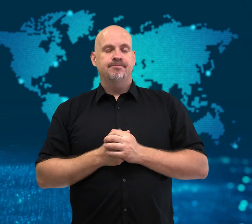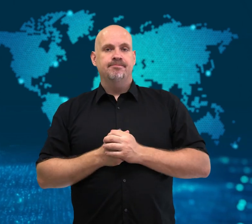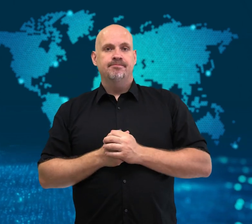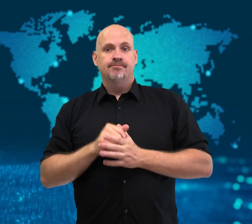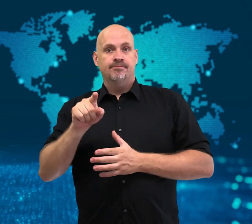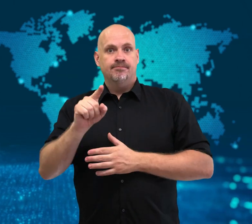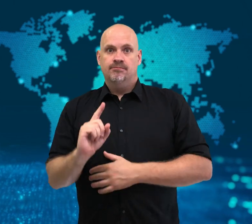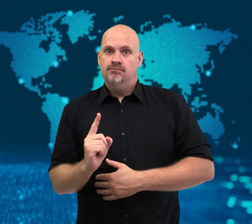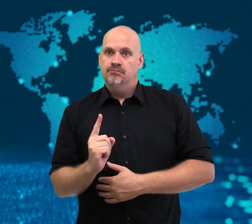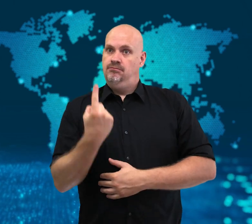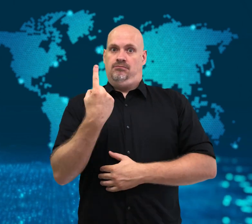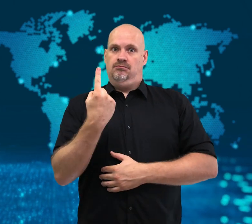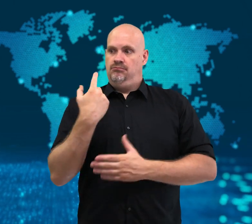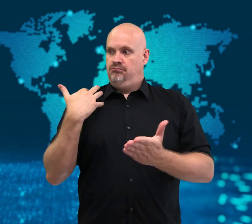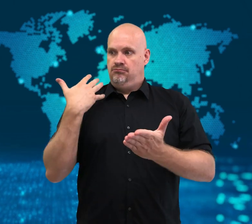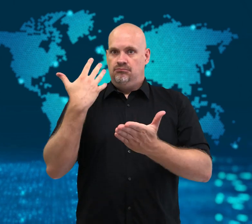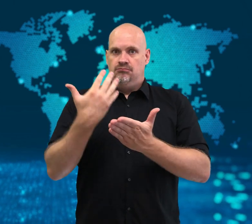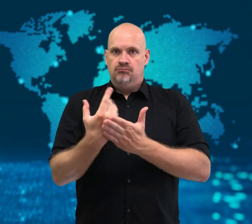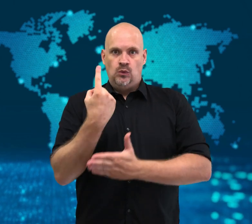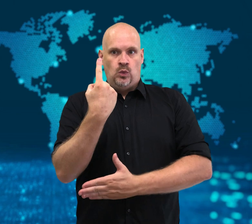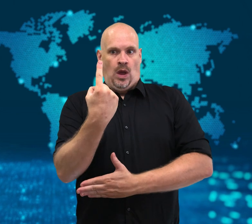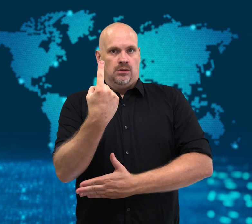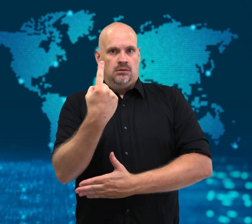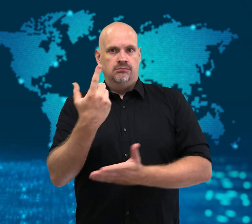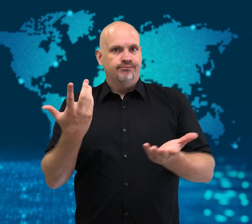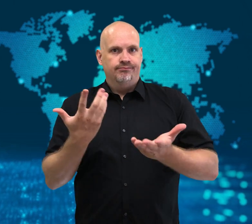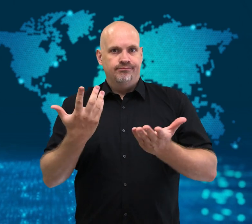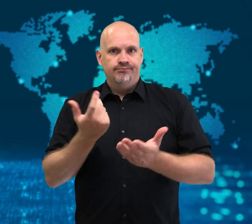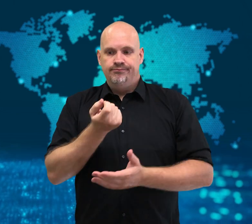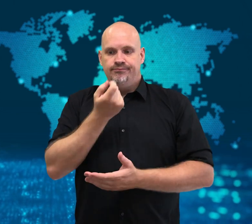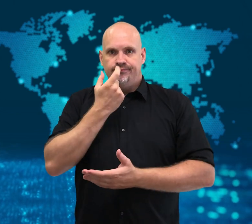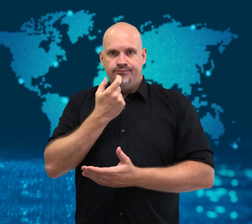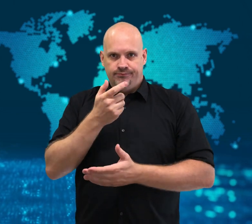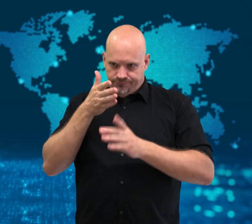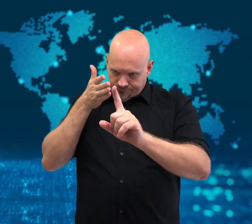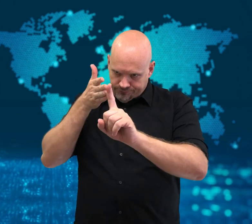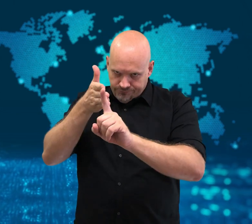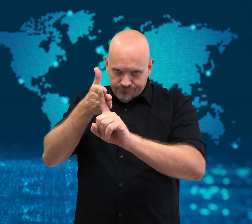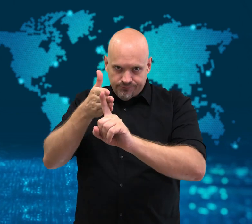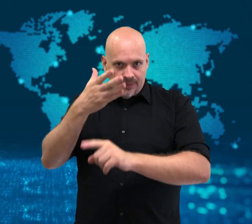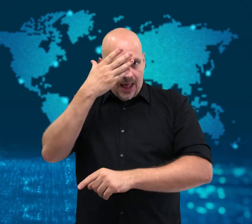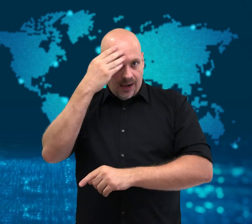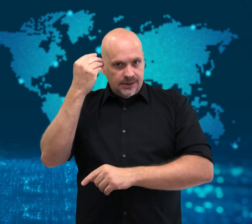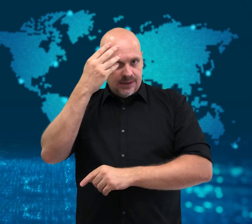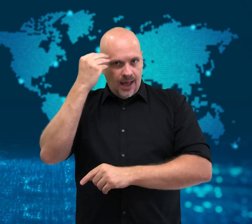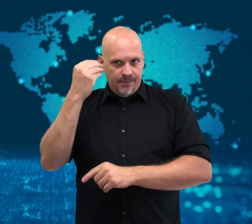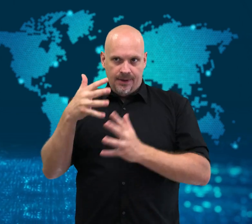It is the only approved US medicine that fights